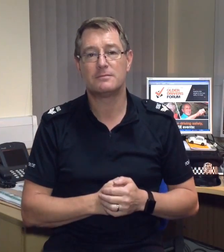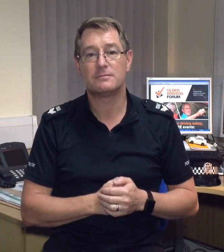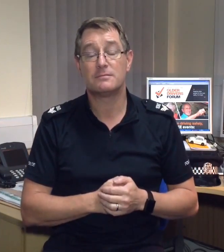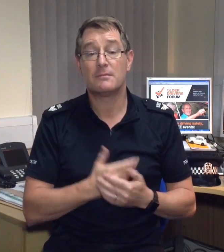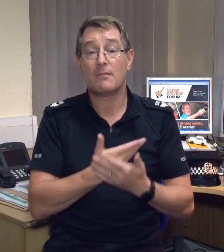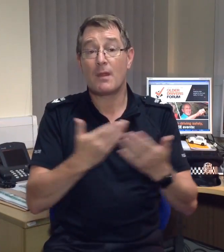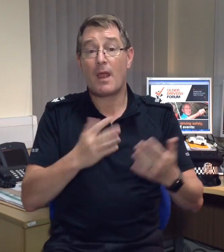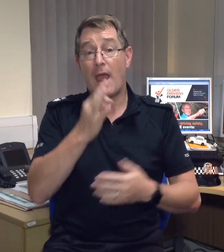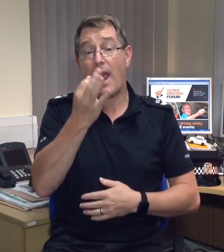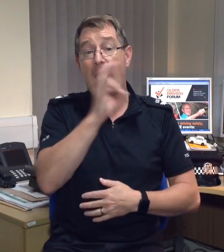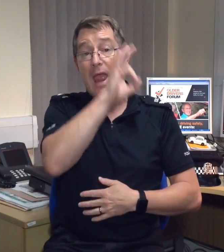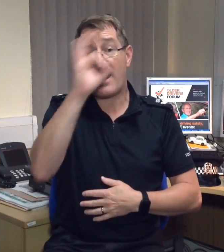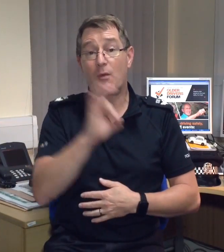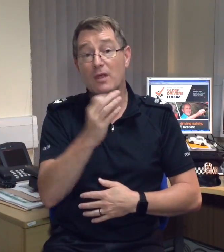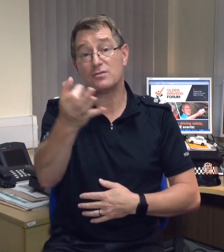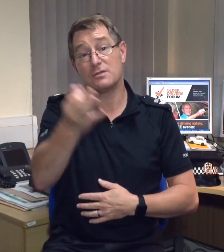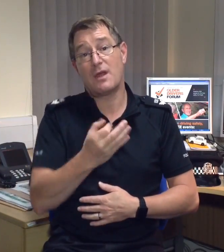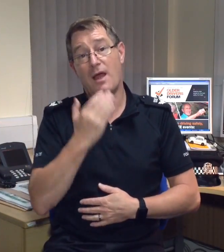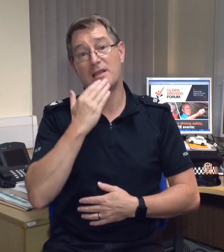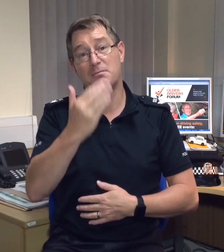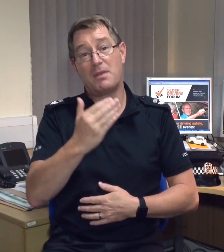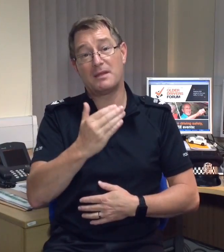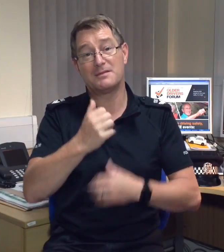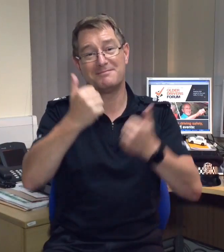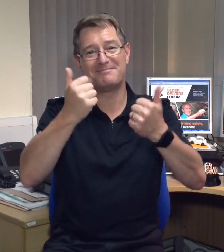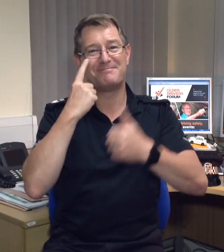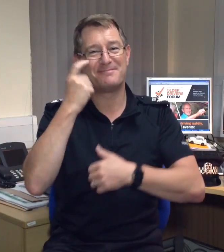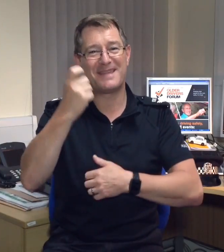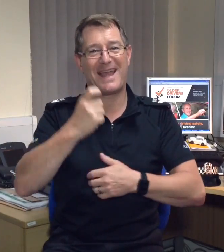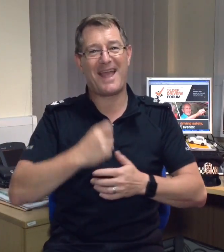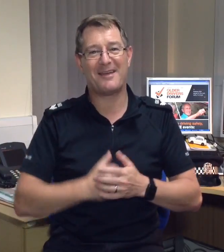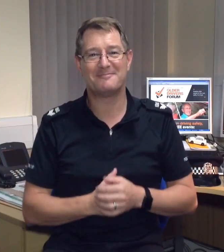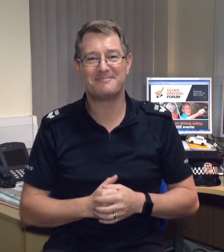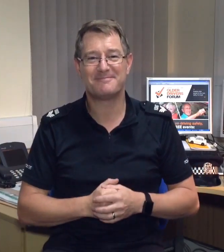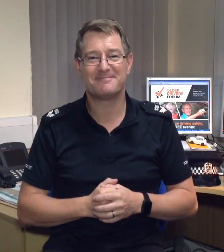Any questions, please ask. Take Care, Thank You.